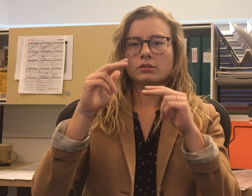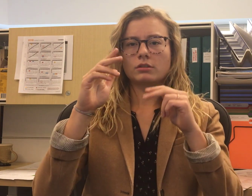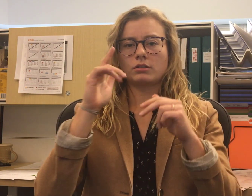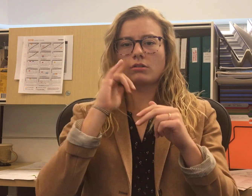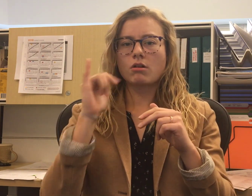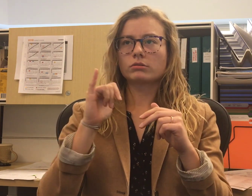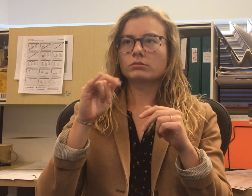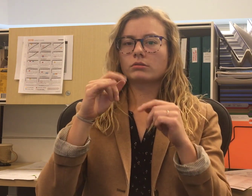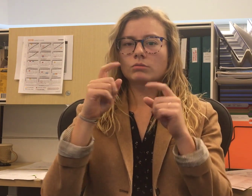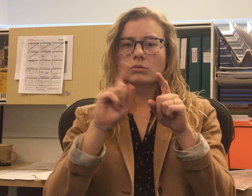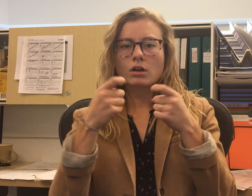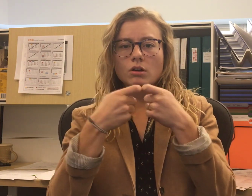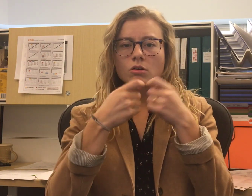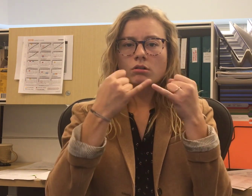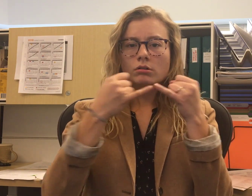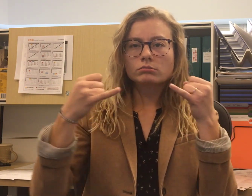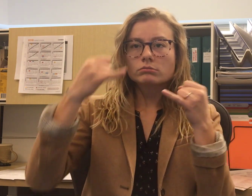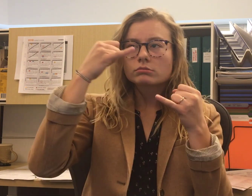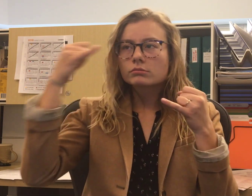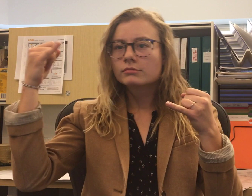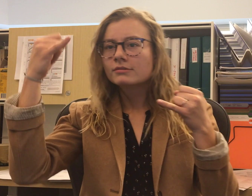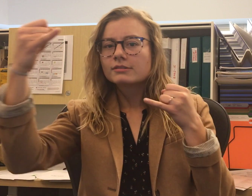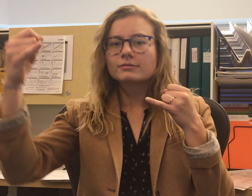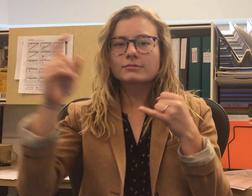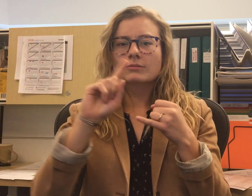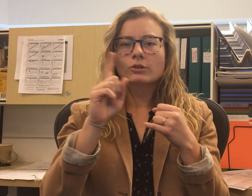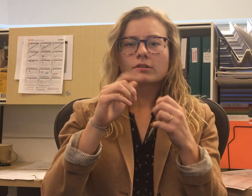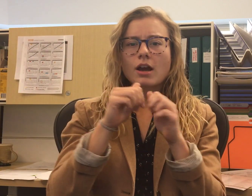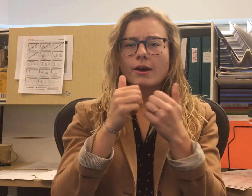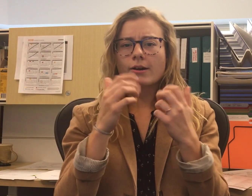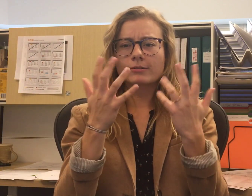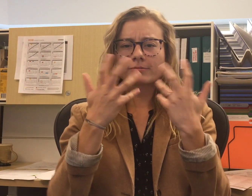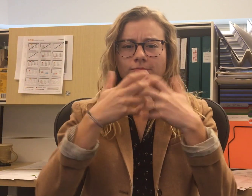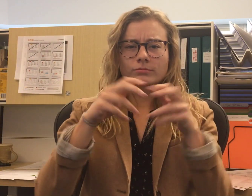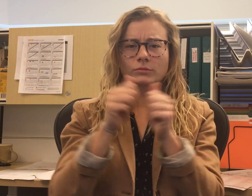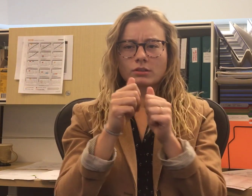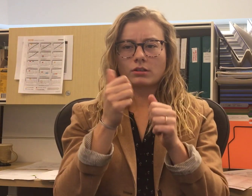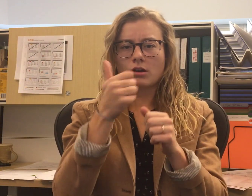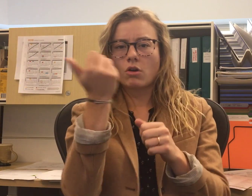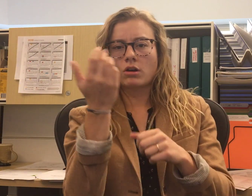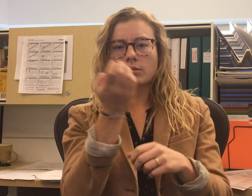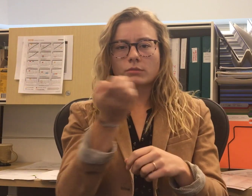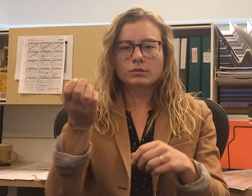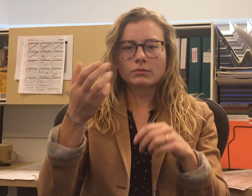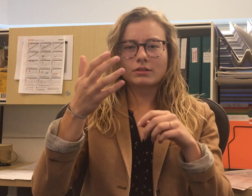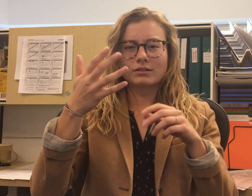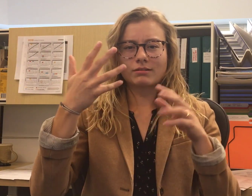I can visualize where all the electrical wires are placed throughout the facility, and how they work with other equipment and aspects.